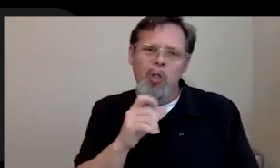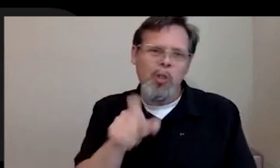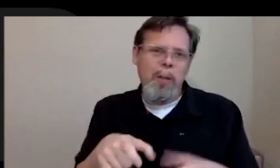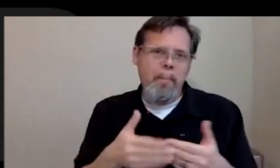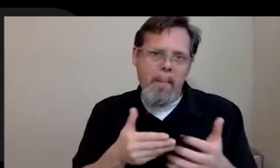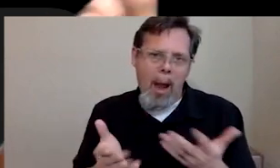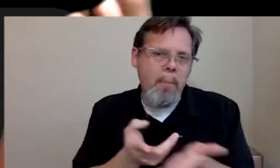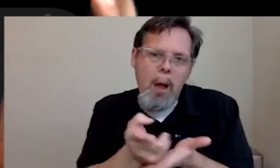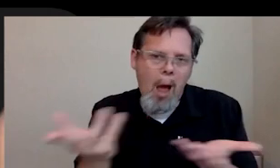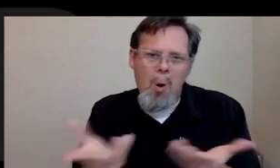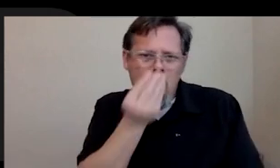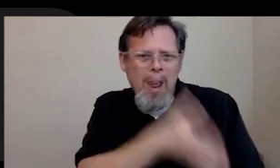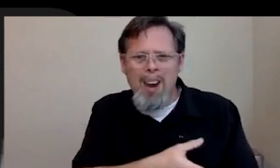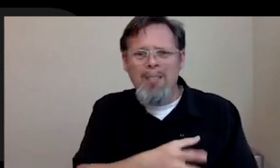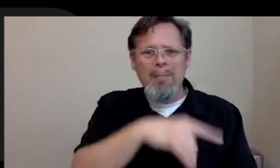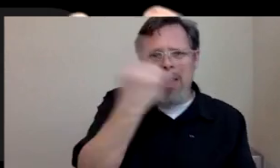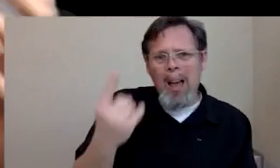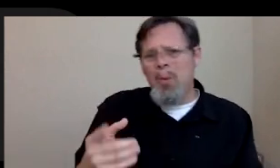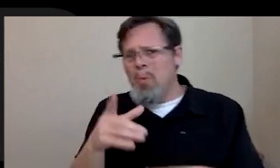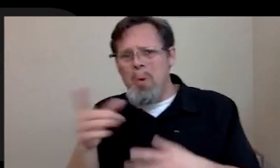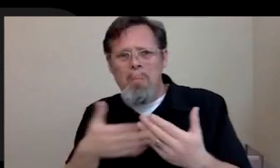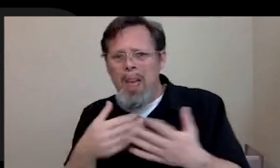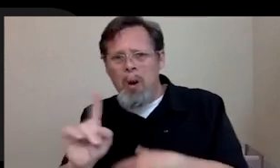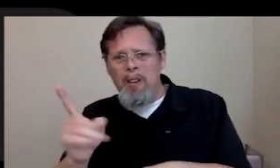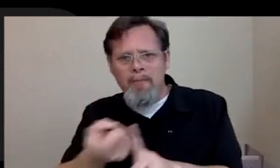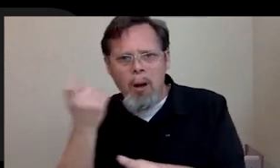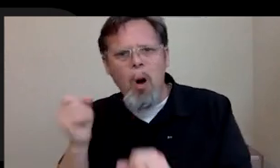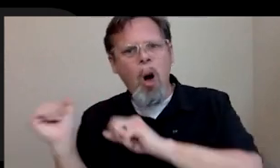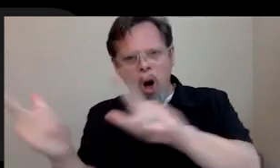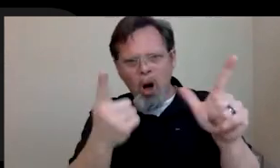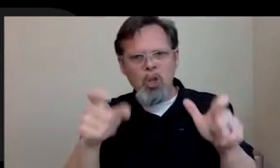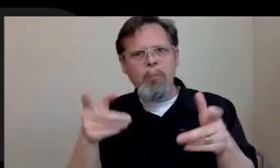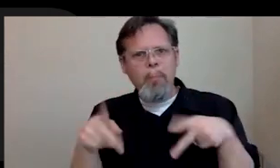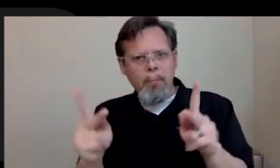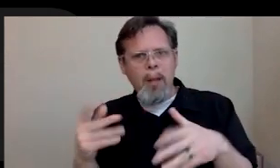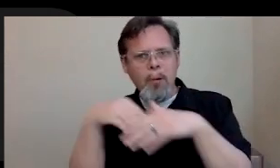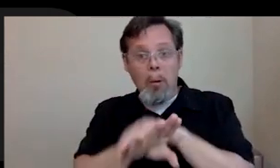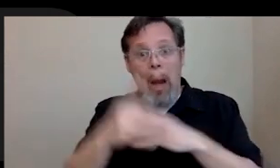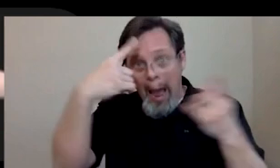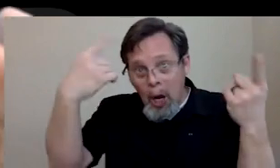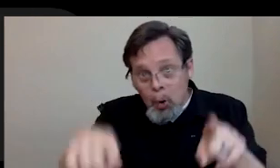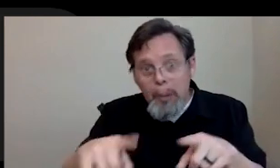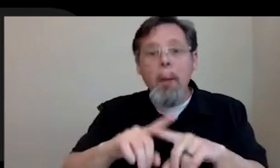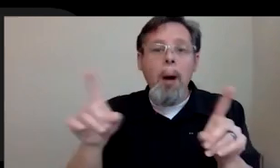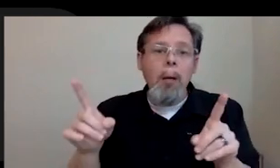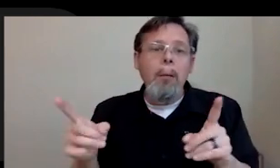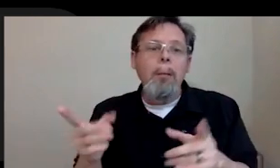just be like, who cares if you're black and you come from. Everyone should be allowed to do this. And I agree. But there there are social things